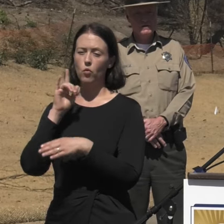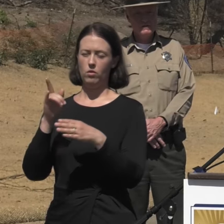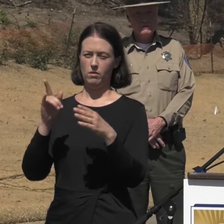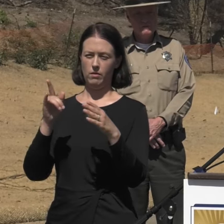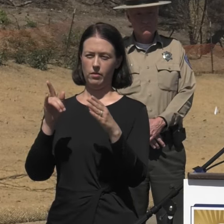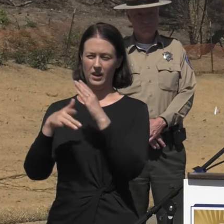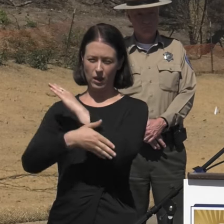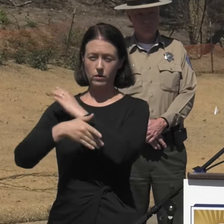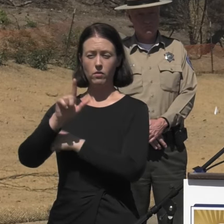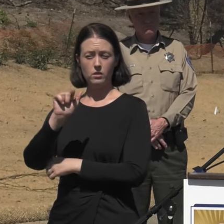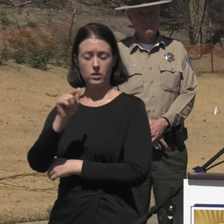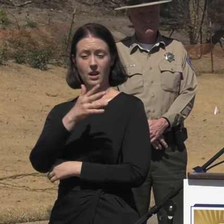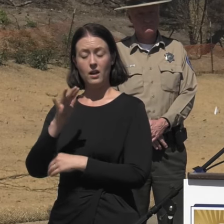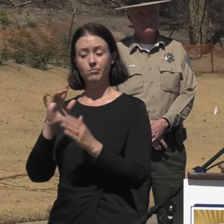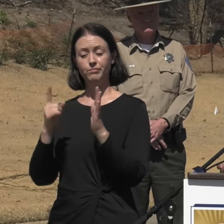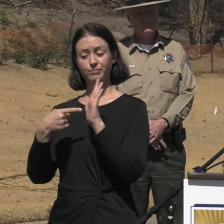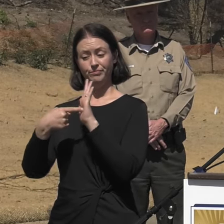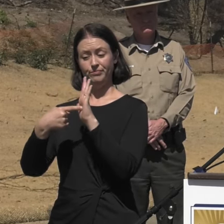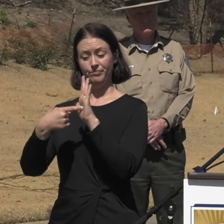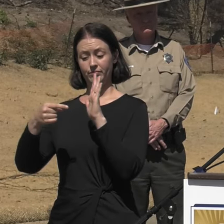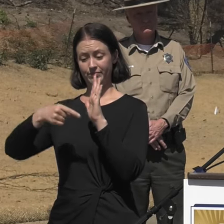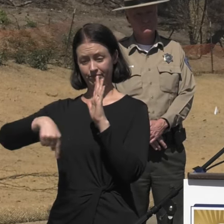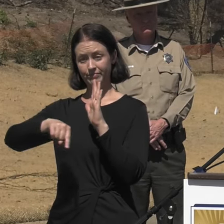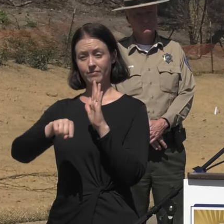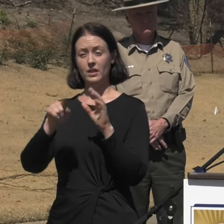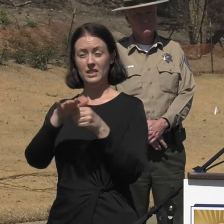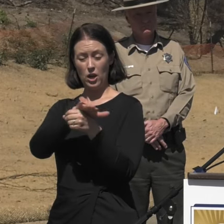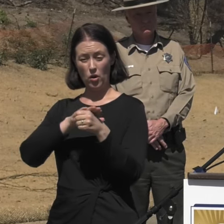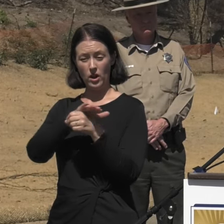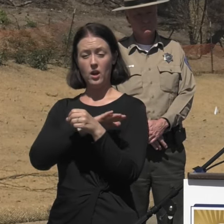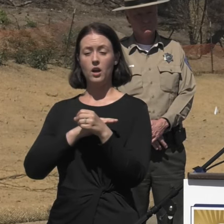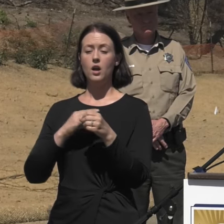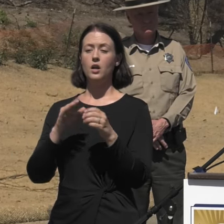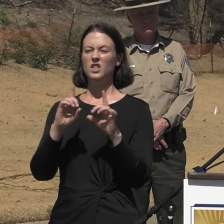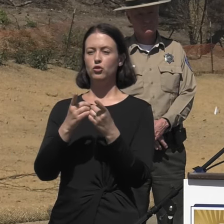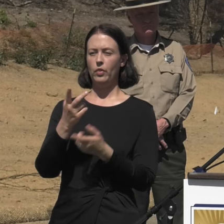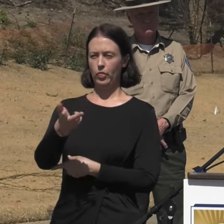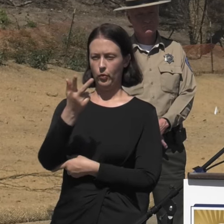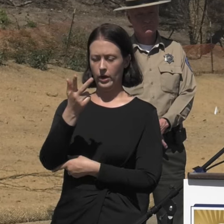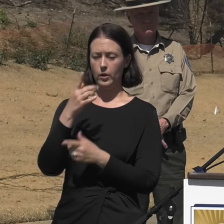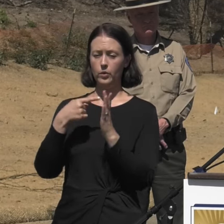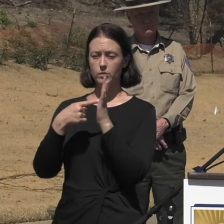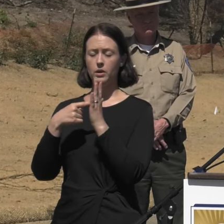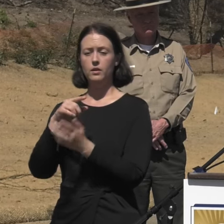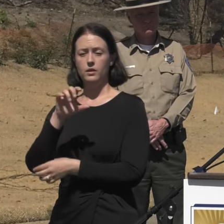And again, representing this area as supervisor district three, is represented by Supervisor Sheila Kuehl